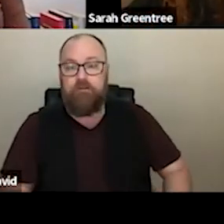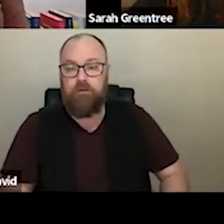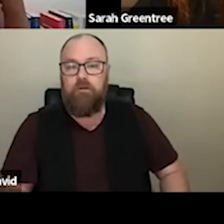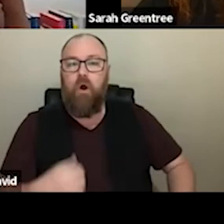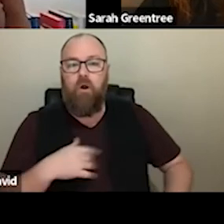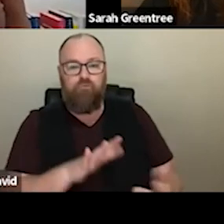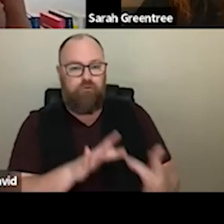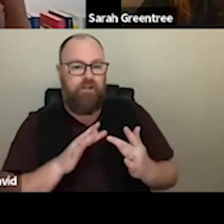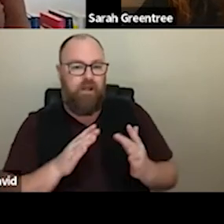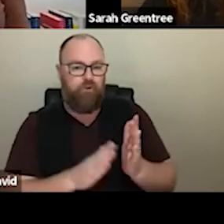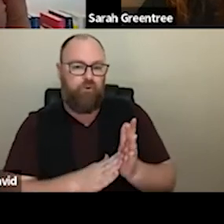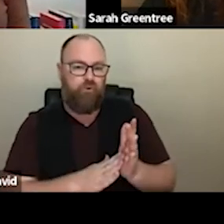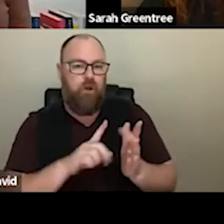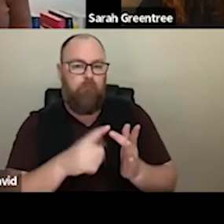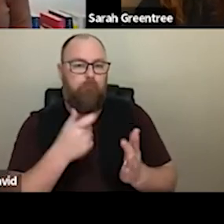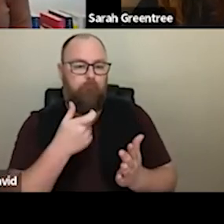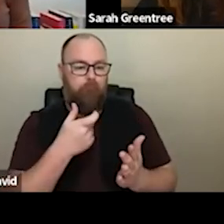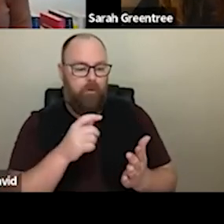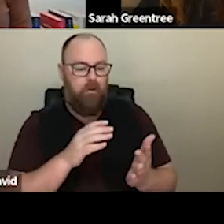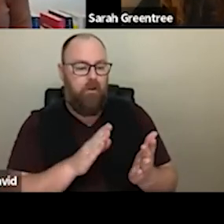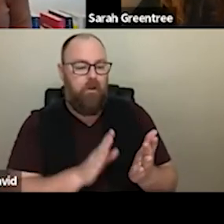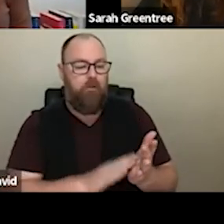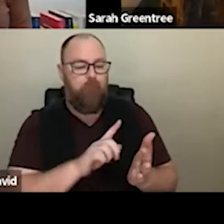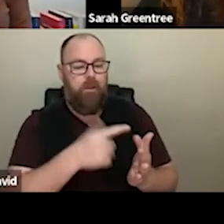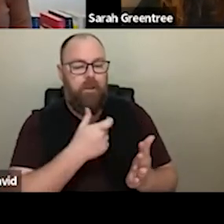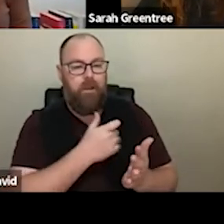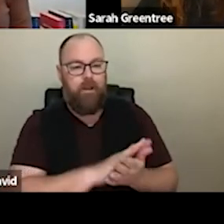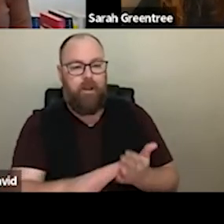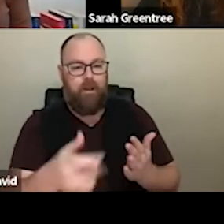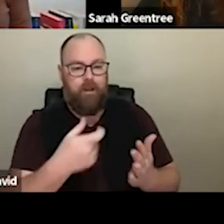So reach out to Michaela So yeah, have a have a reach out to Michaela, He's a head of visual. who is our head of visual arts. for this one, thank you.